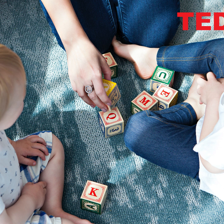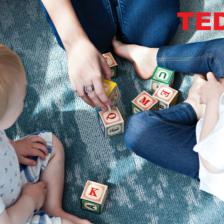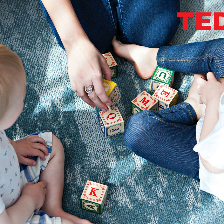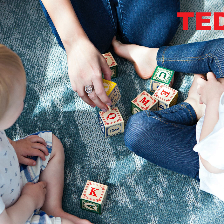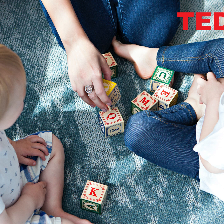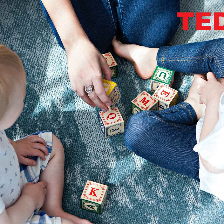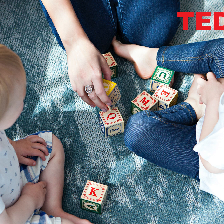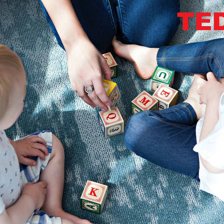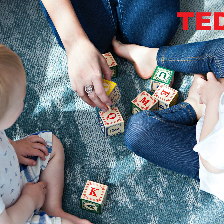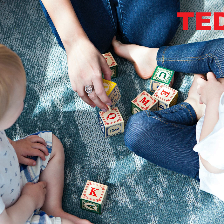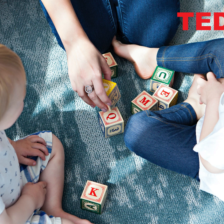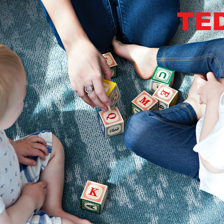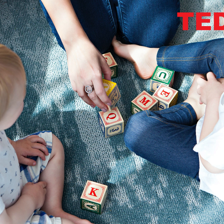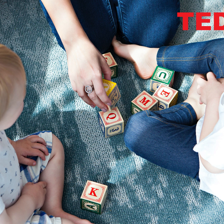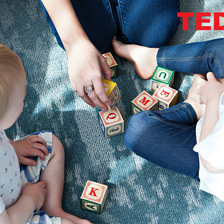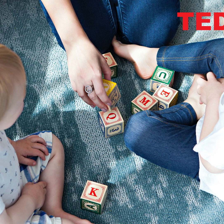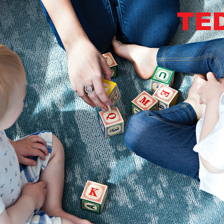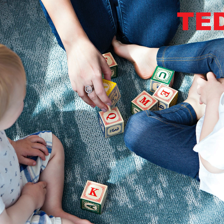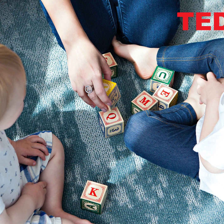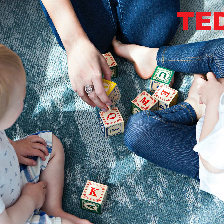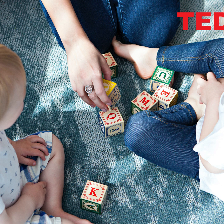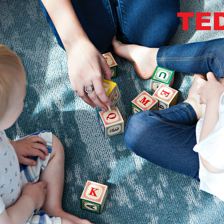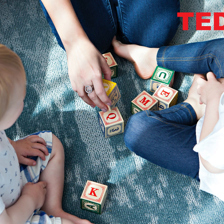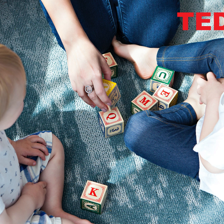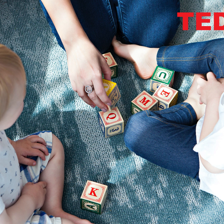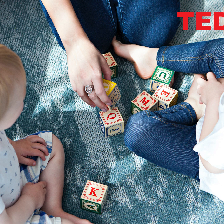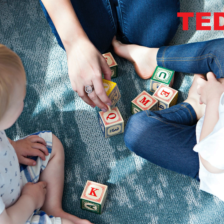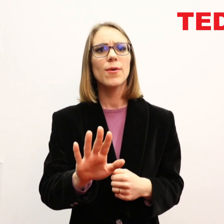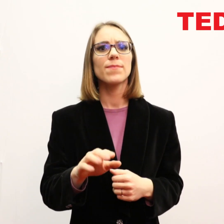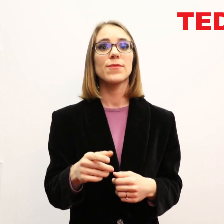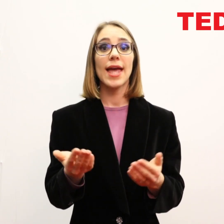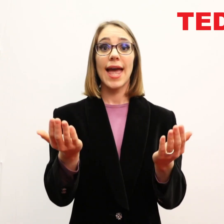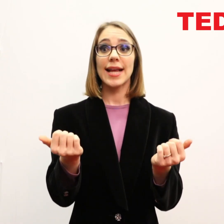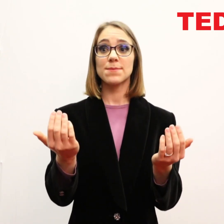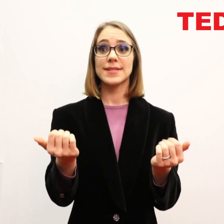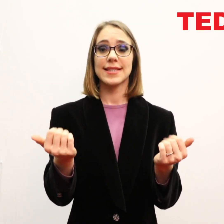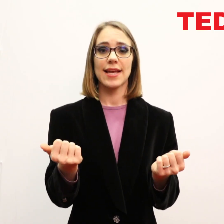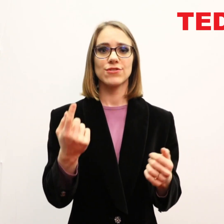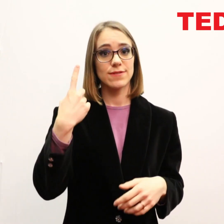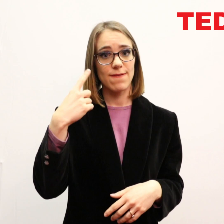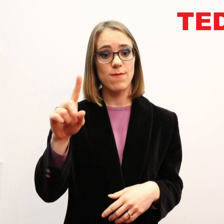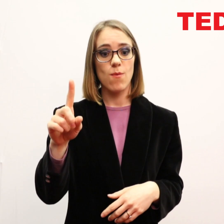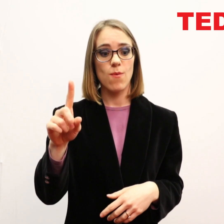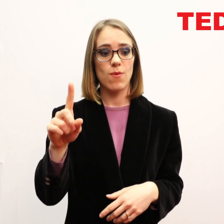but also nurtures the emotional and mental well-being. But now remove the typical